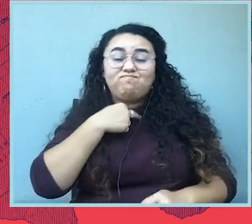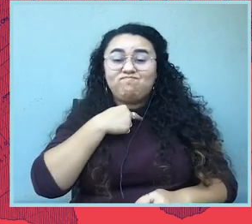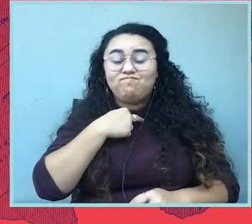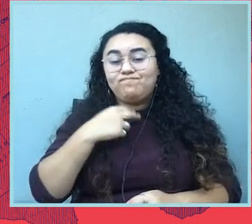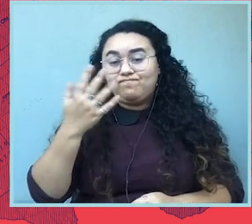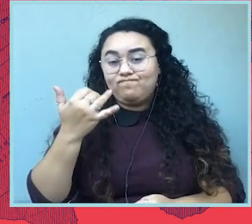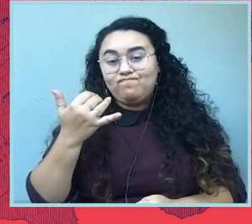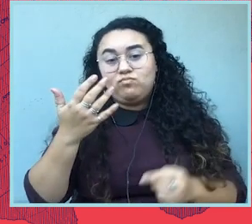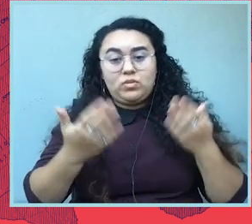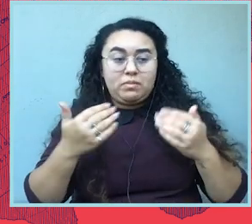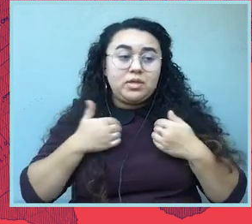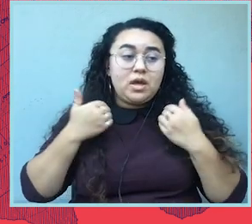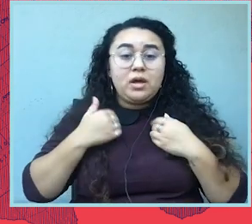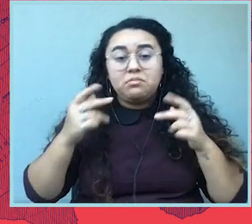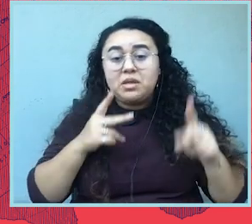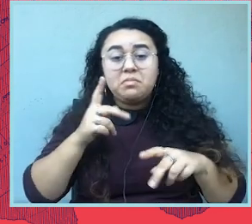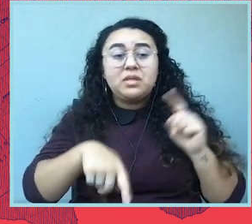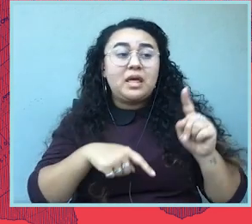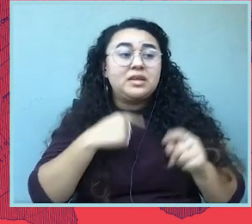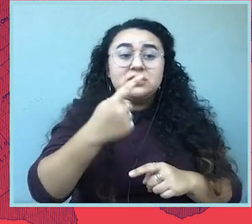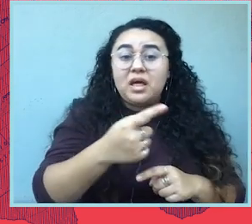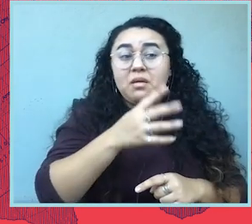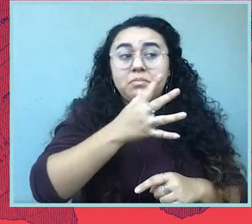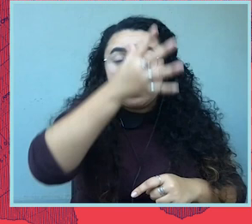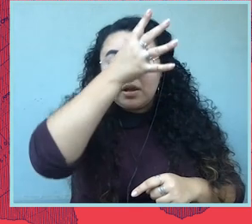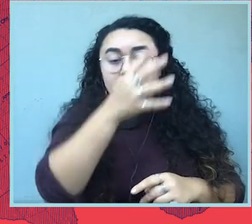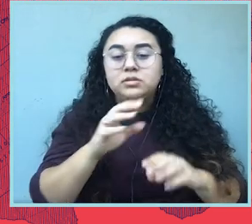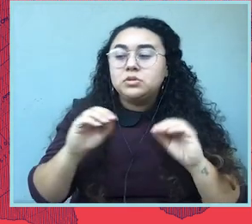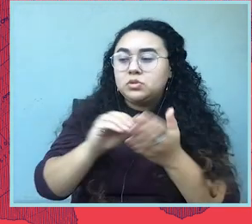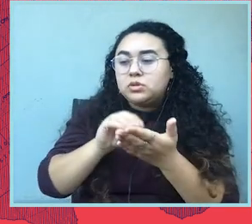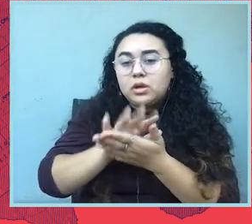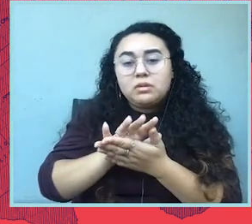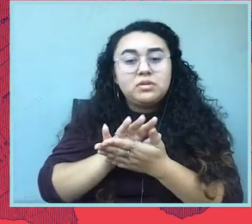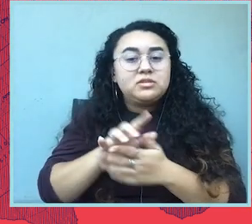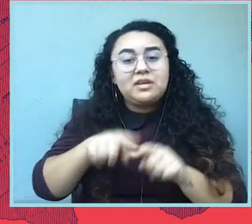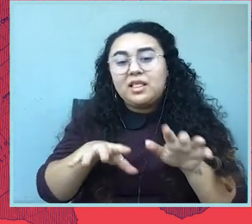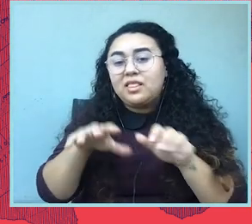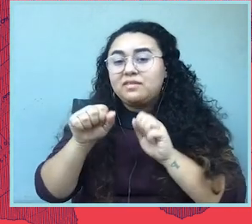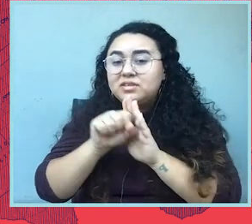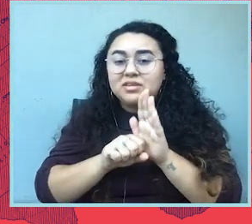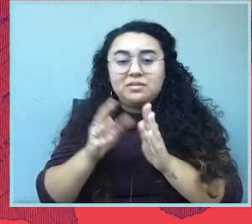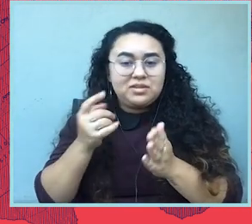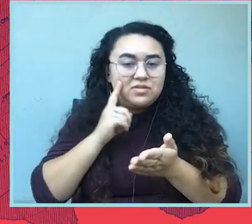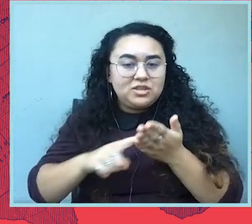they might be young people who can't tell their parents or they don't have documentation and can't leave the state because of checkpoints.